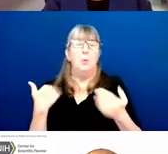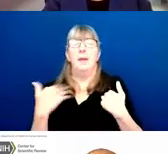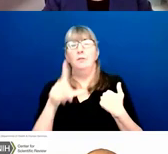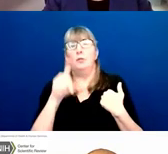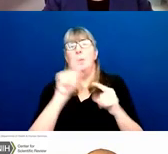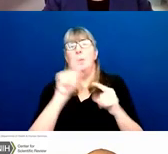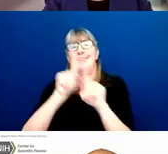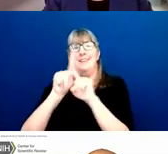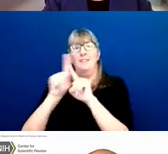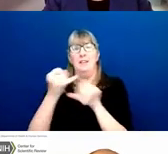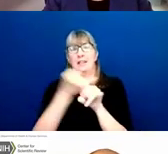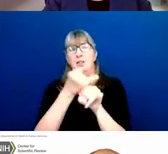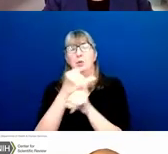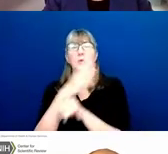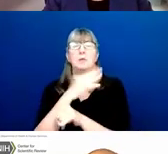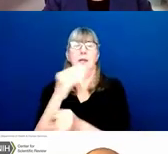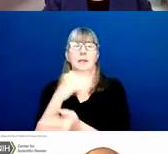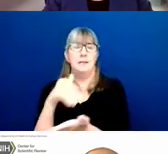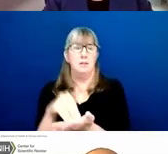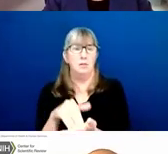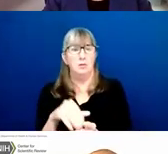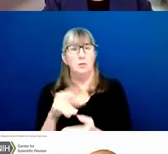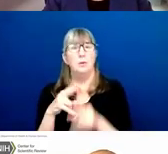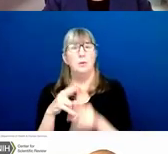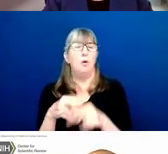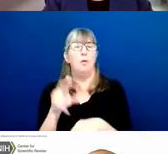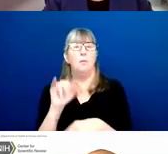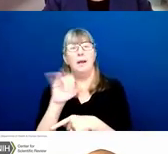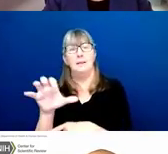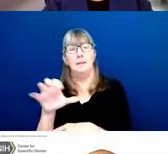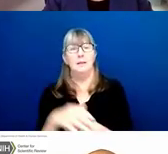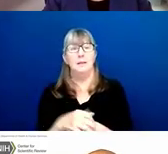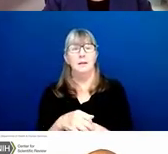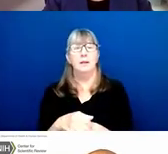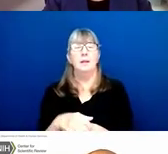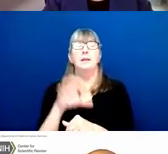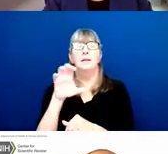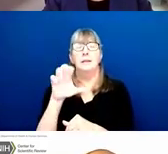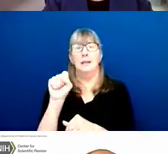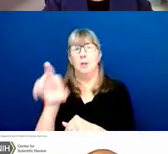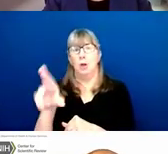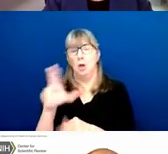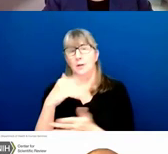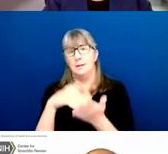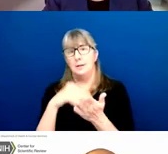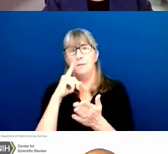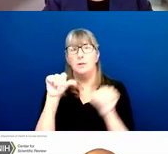I will refer to these as ICs. Center for Scientific Review, or CSR, is one of the 27 ICs,